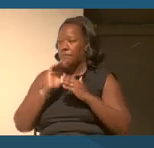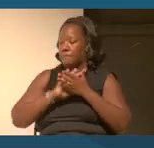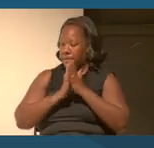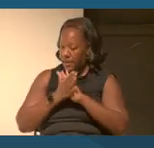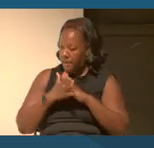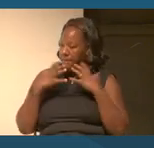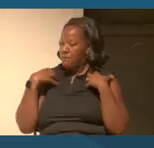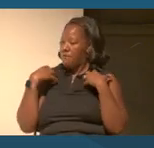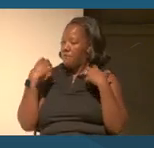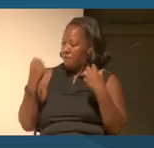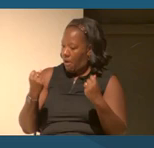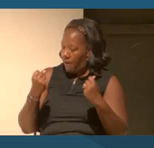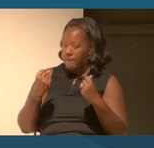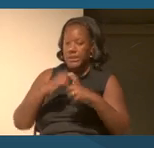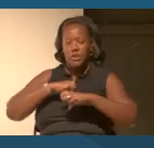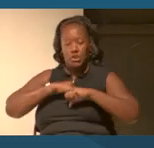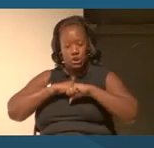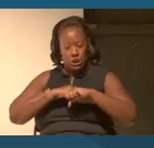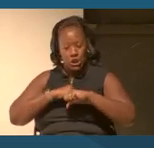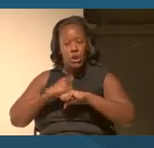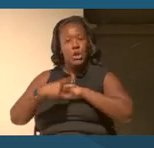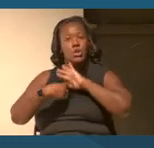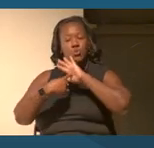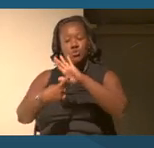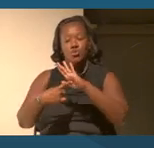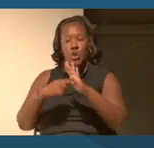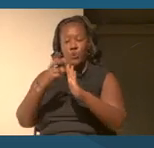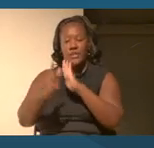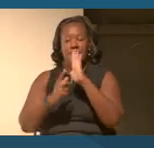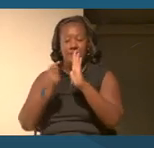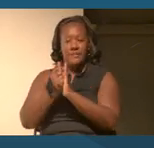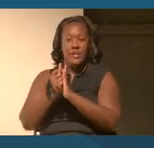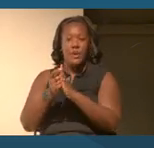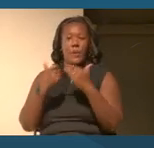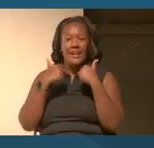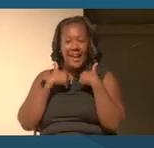secure and showing this video and then having a conversation that I feel like I can manage